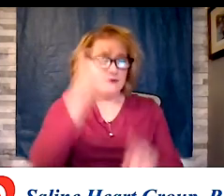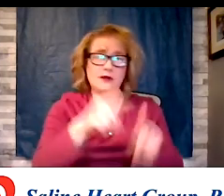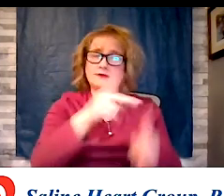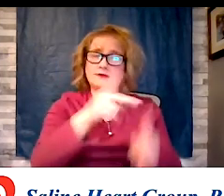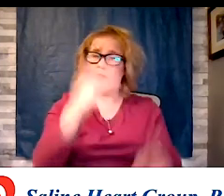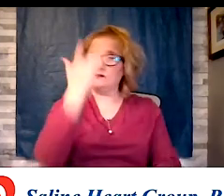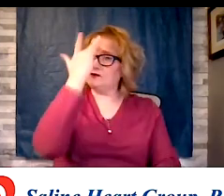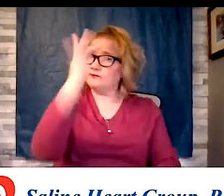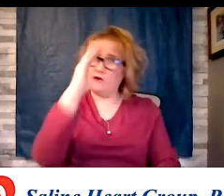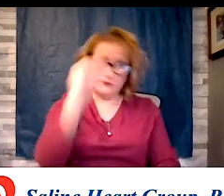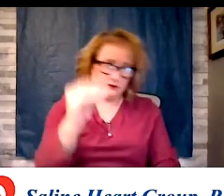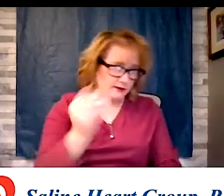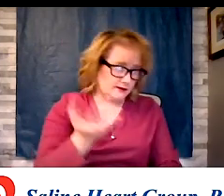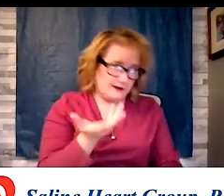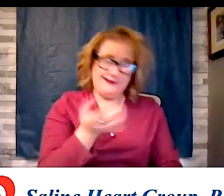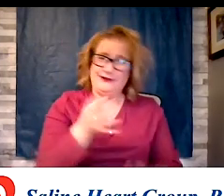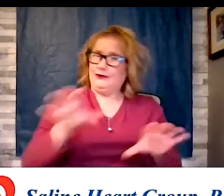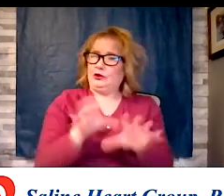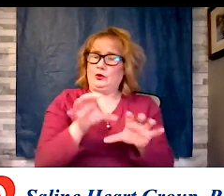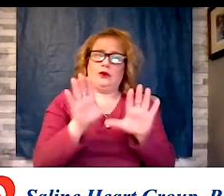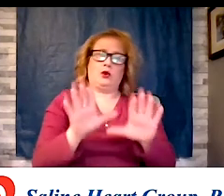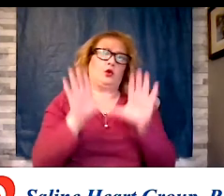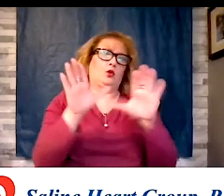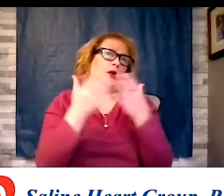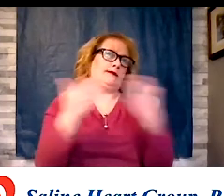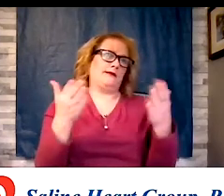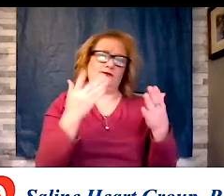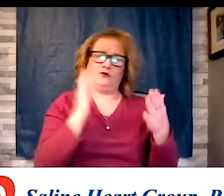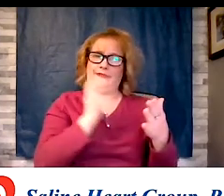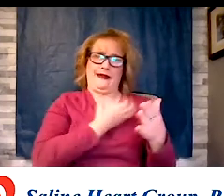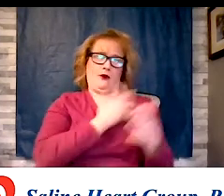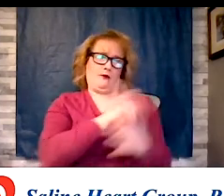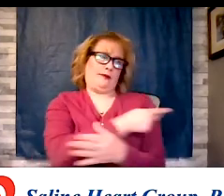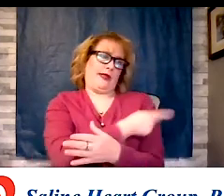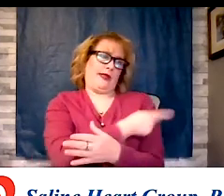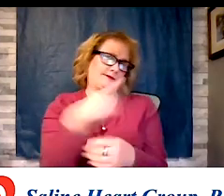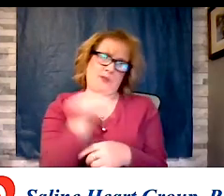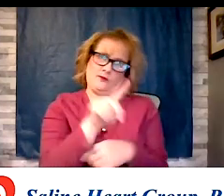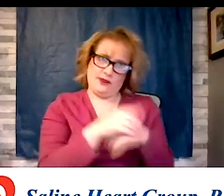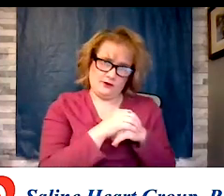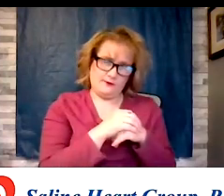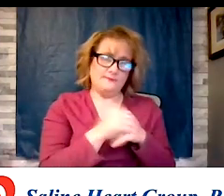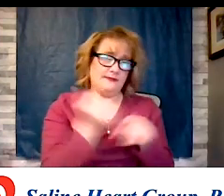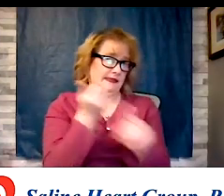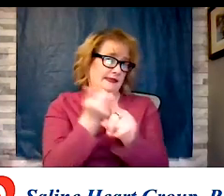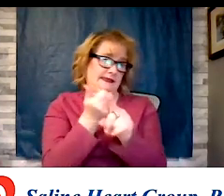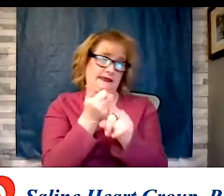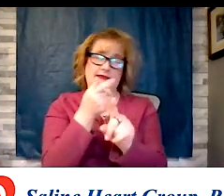great things for our patients. He has come up with a unified theory. He again strongly